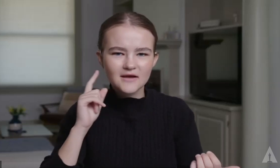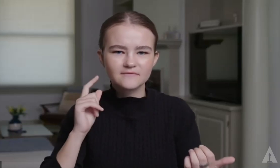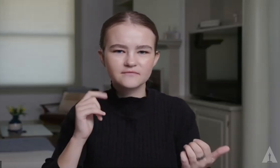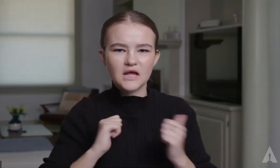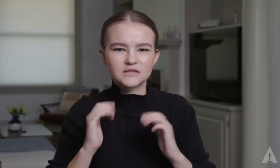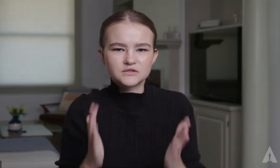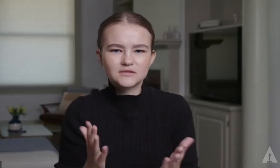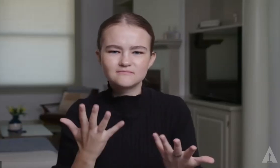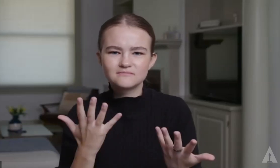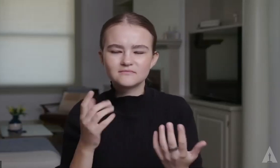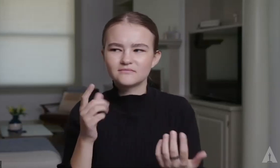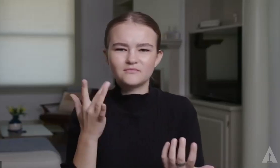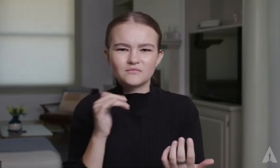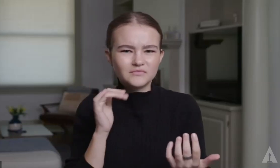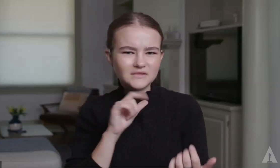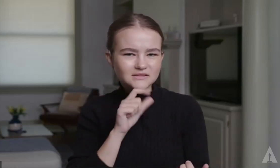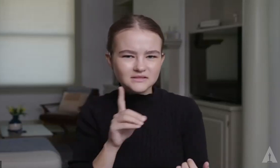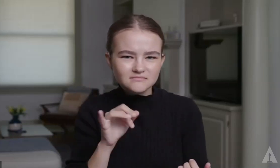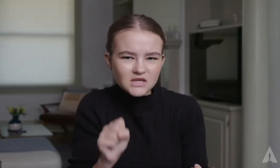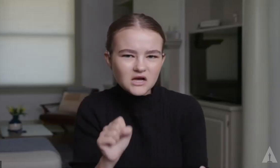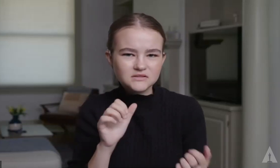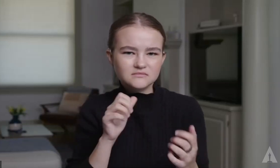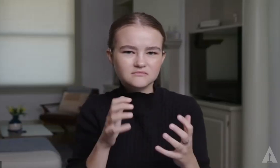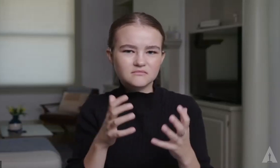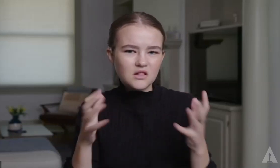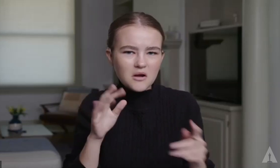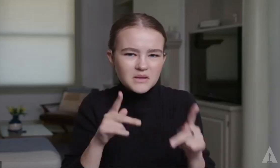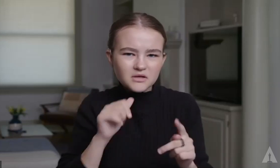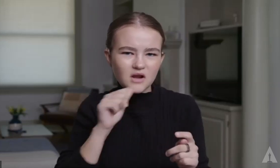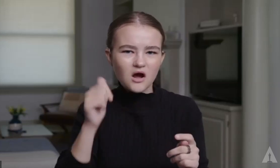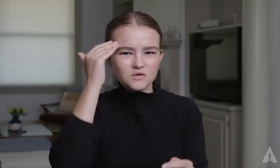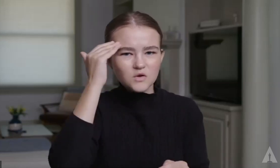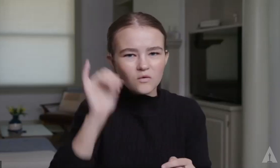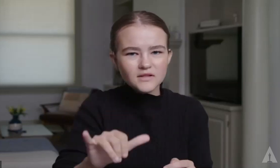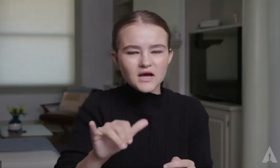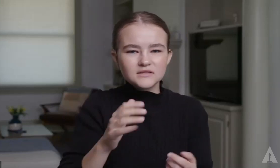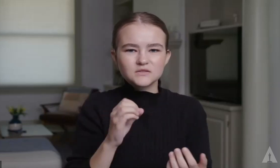or a deaf actress. But it doesn't happen that way. A lot of people don't know that.